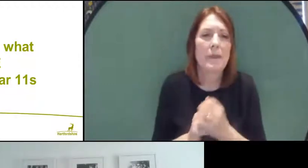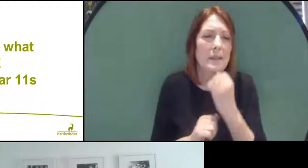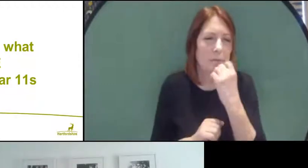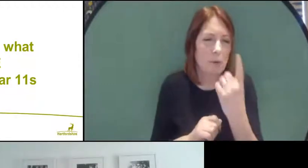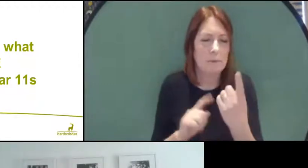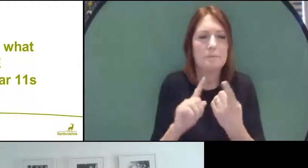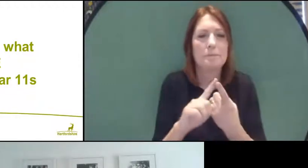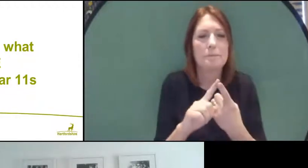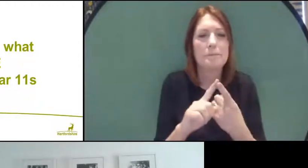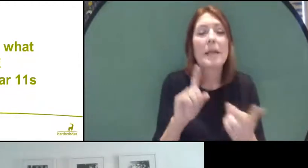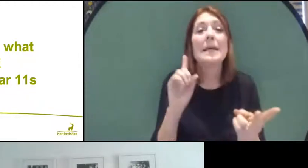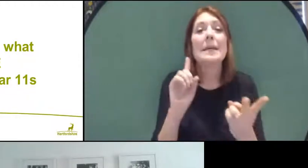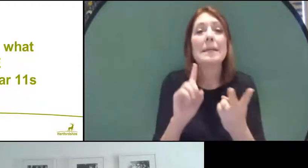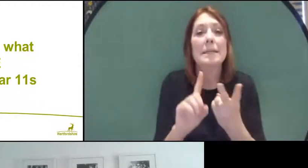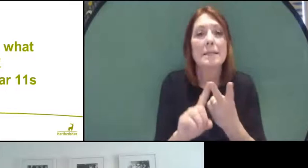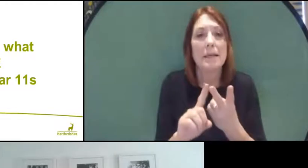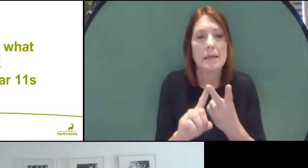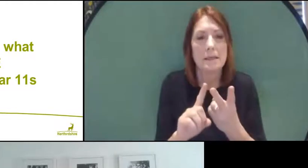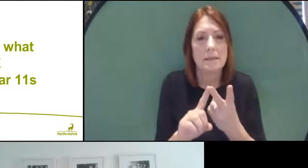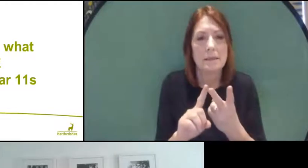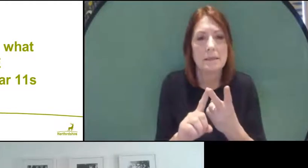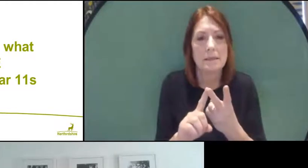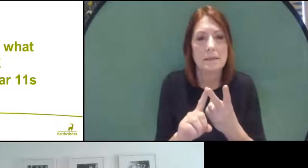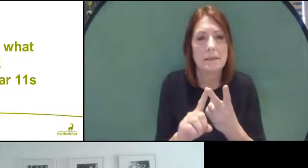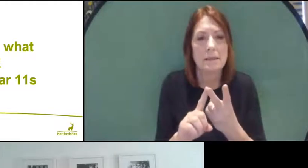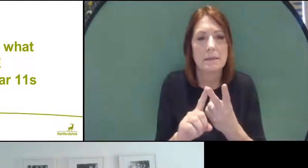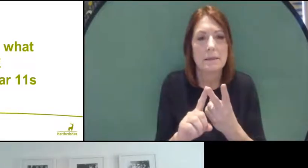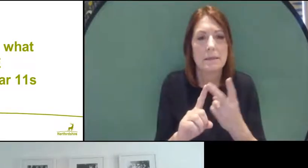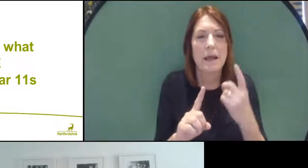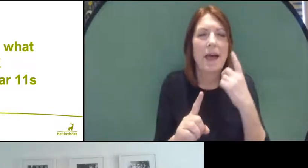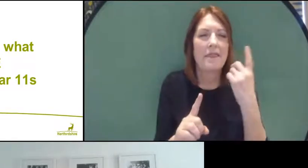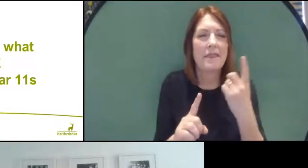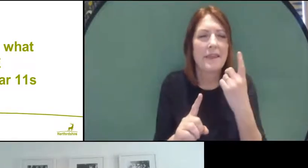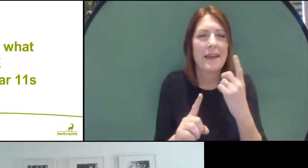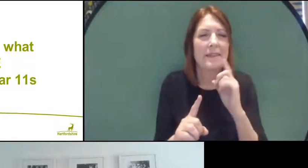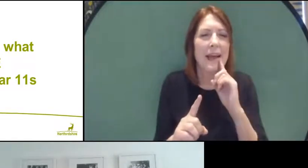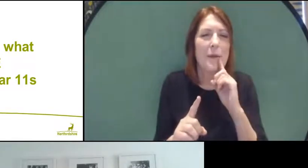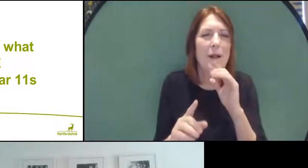The second thing is - and I think we're going to head into the next question in a second - but